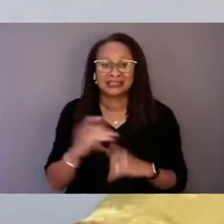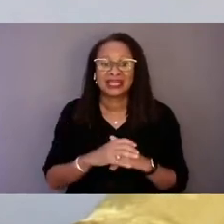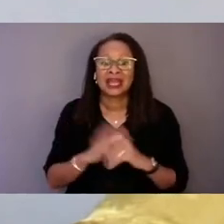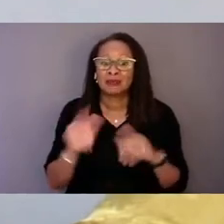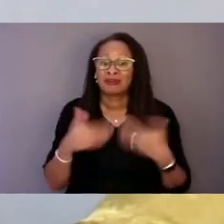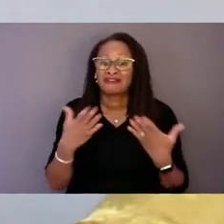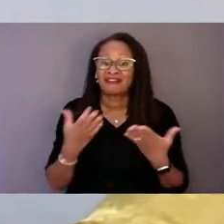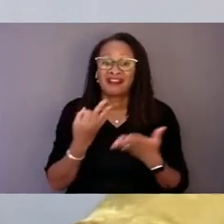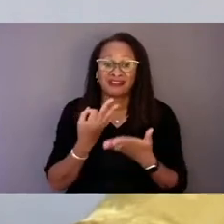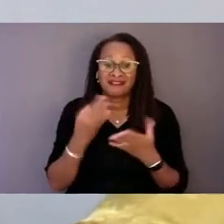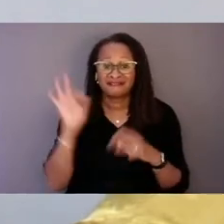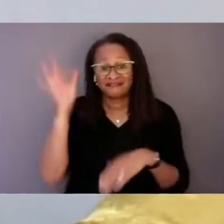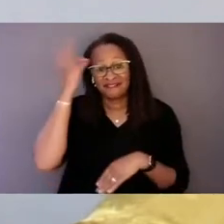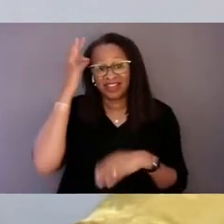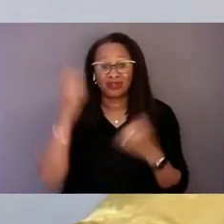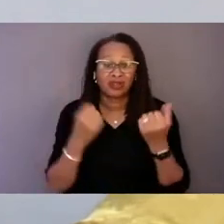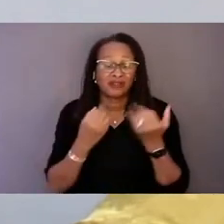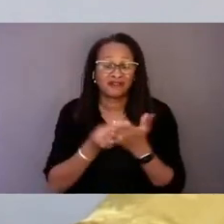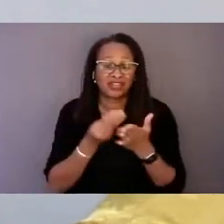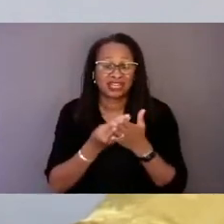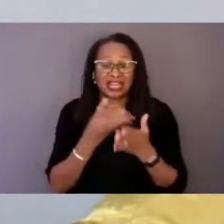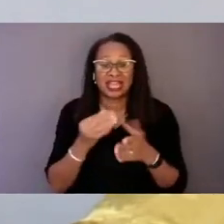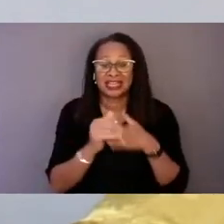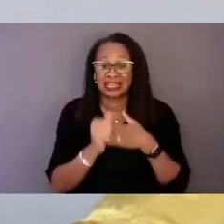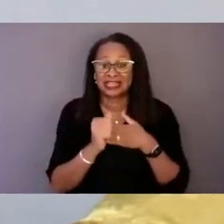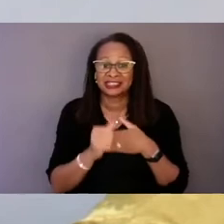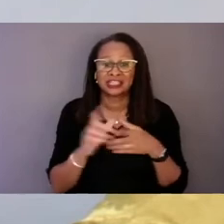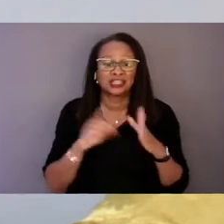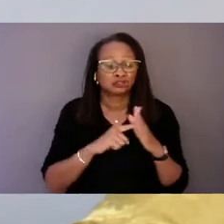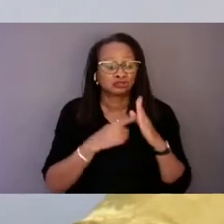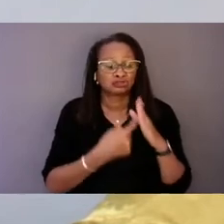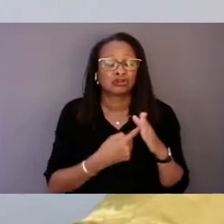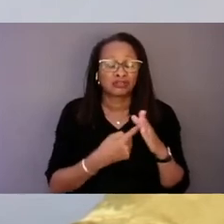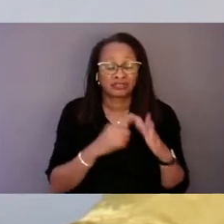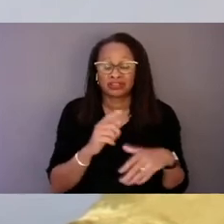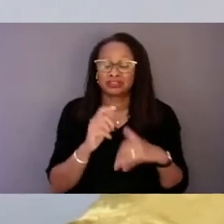to implement their crisis response infrastructure ahead of the July launch,